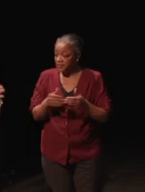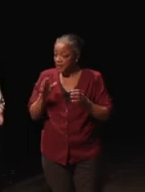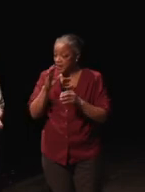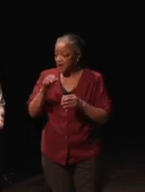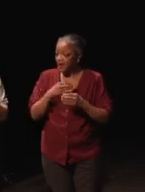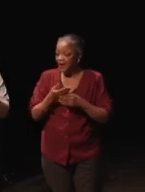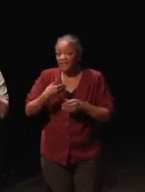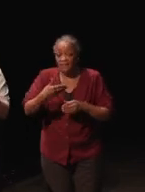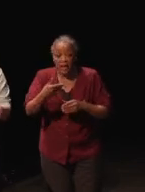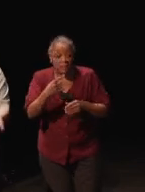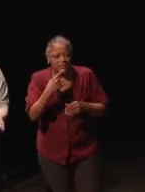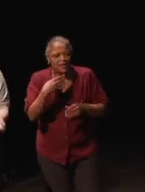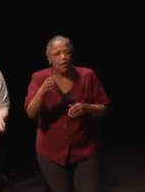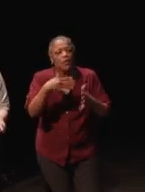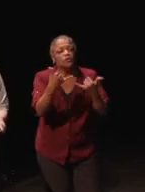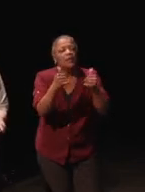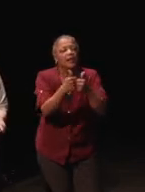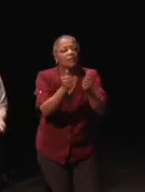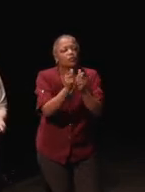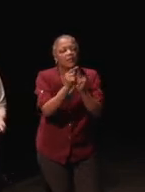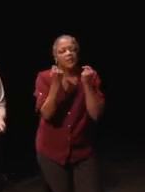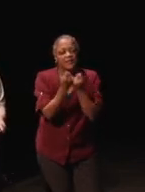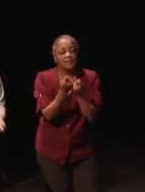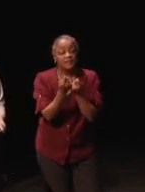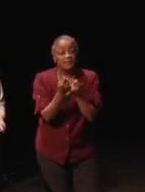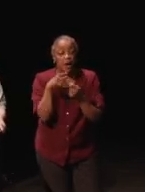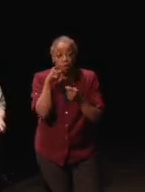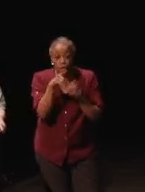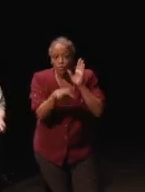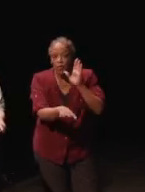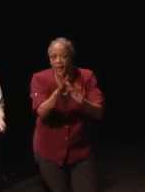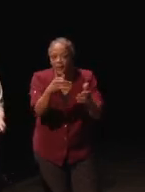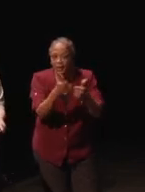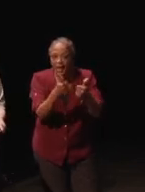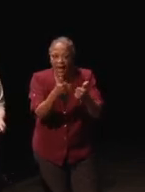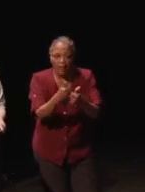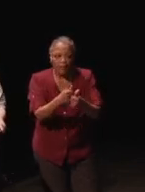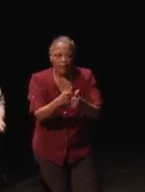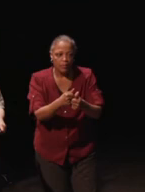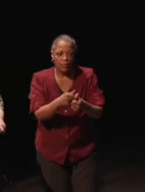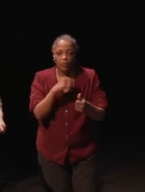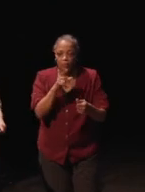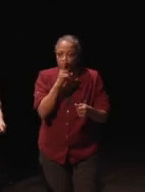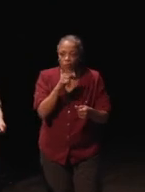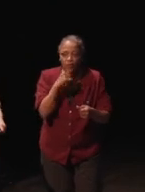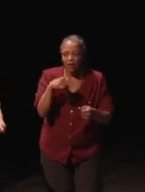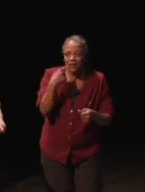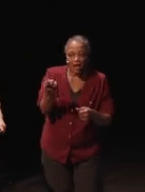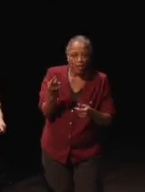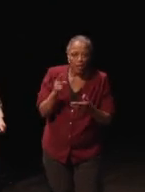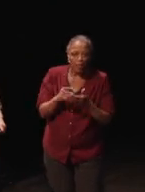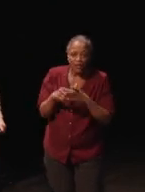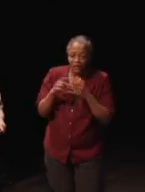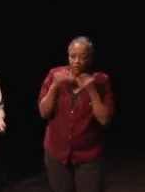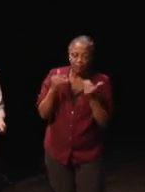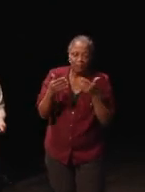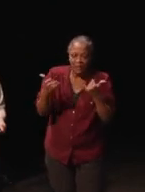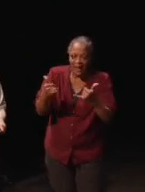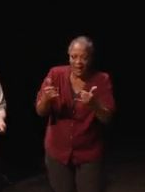"Okay, I want you to play games with the team, I want you to pick the game and we're not going to tell where it is until they go to play with you and I'm pretty sure